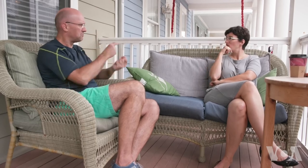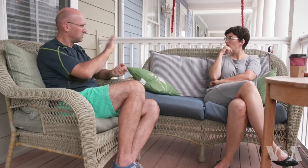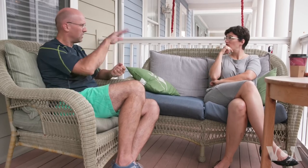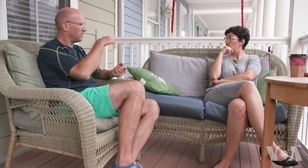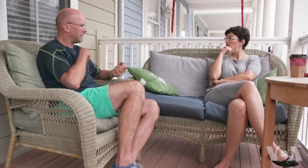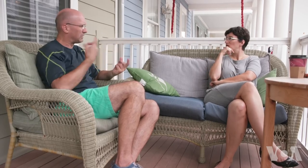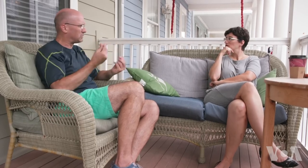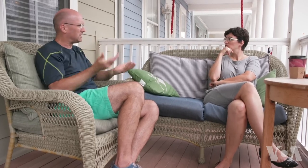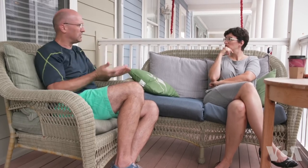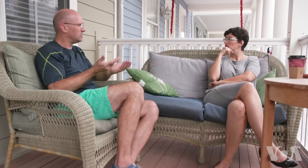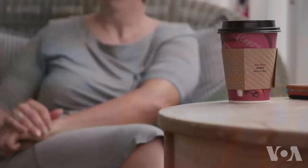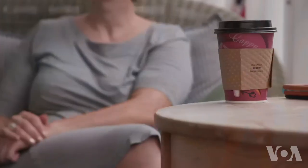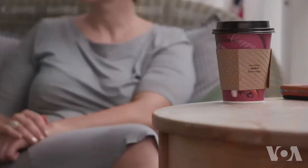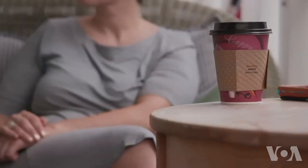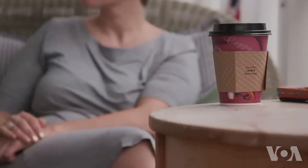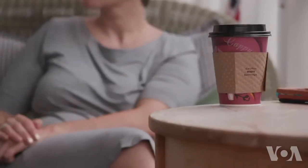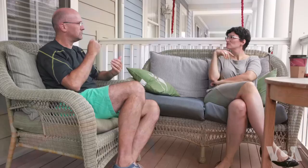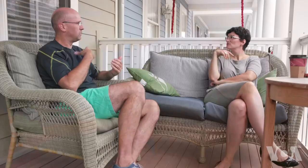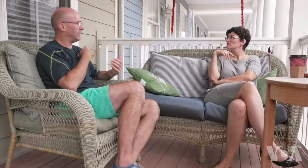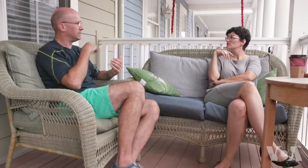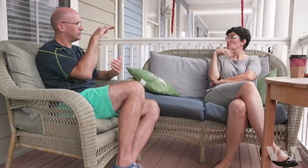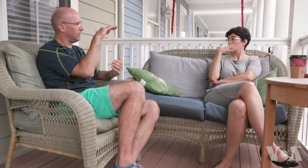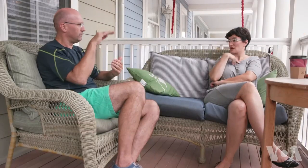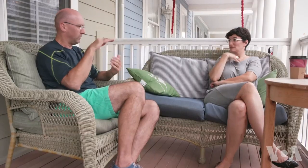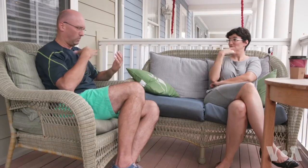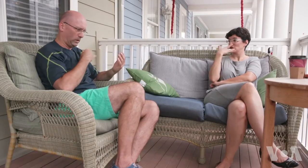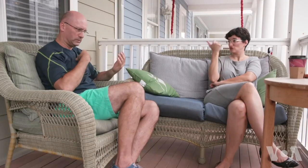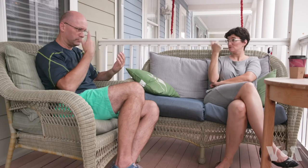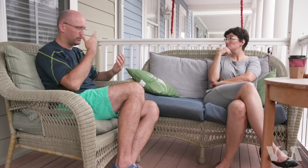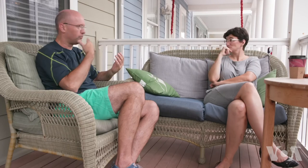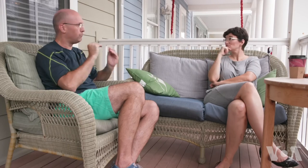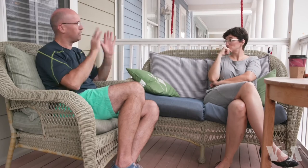I understand and that’s fine. I want white shelves from ceiling to midsection, to look bright with good quality wood and